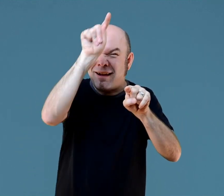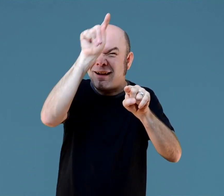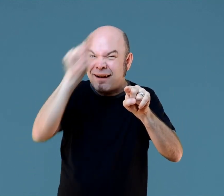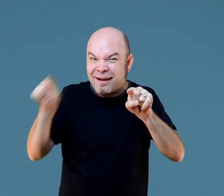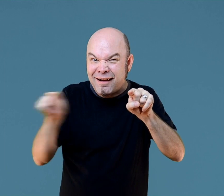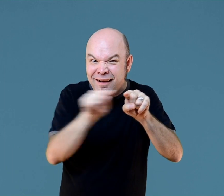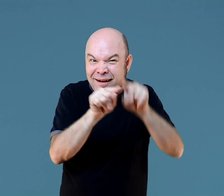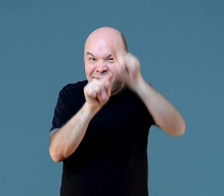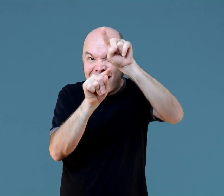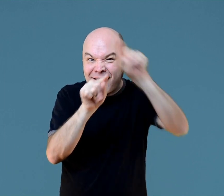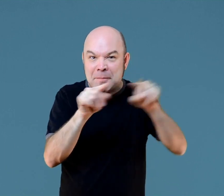Did you see the shape?